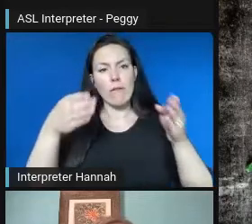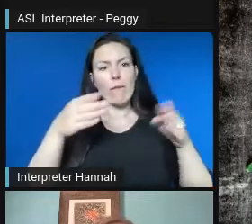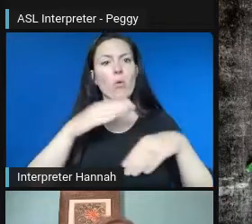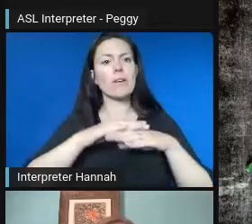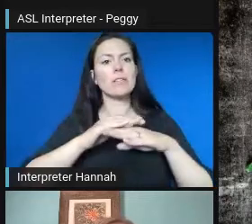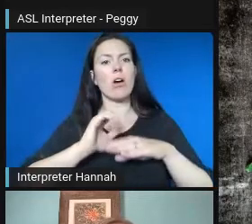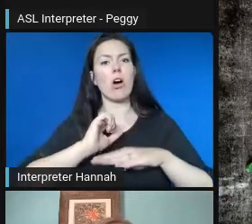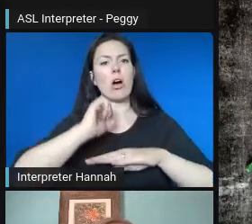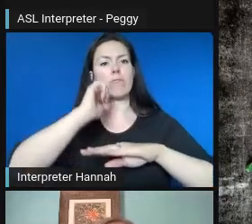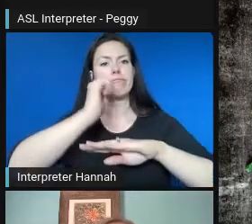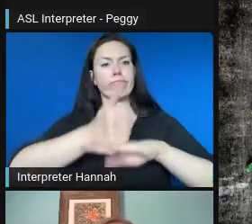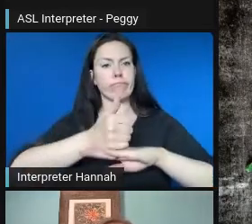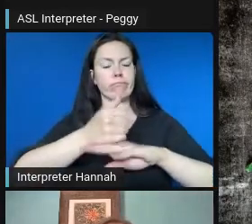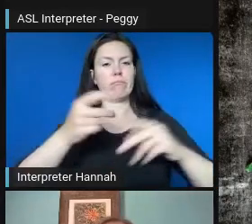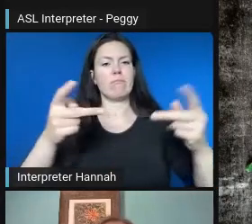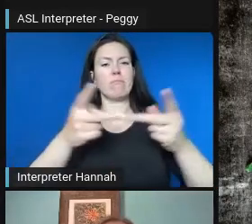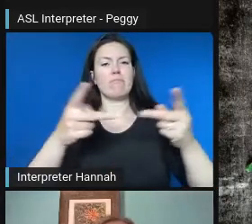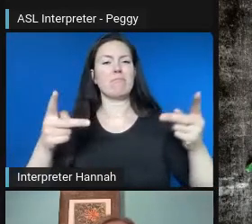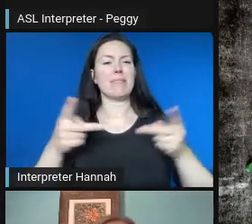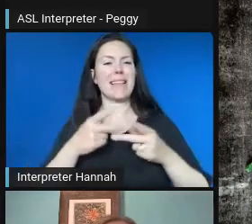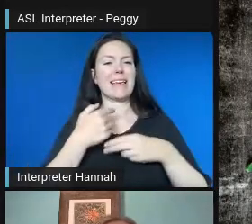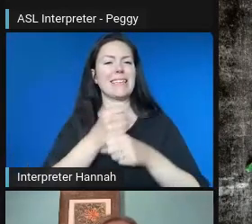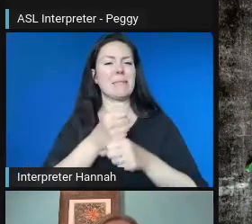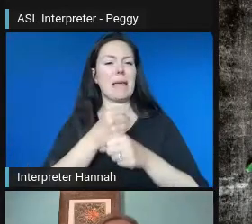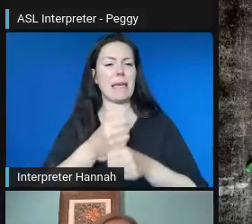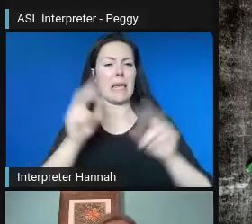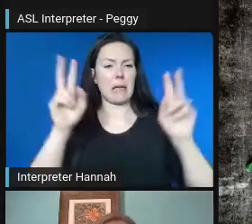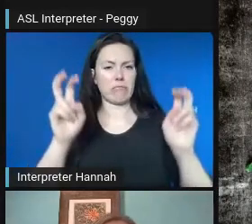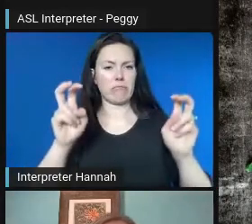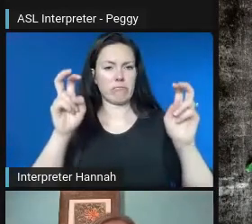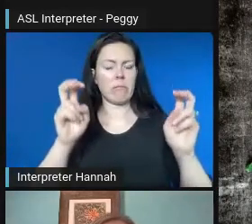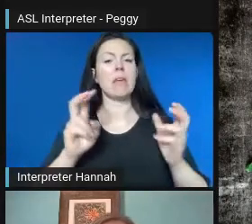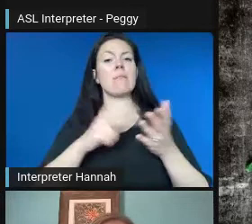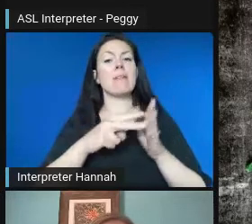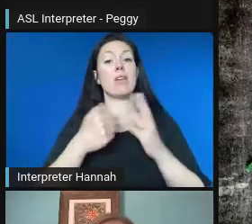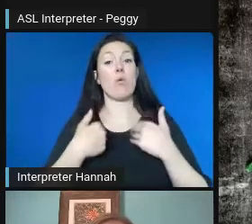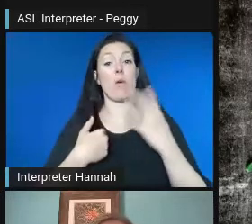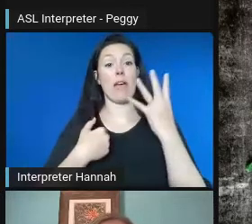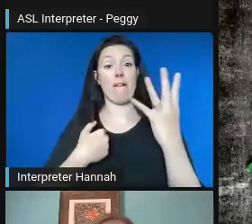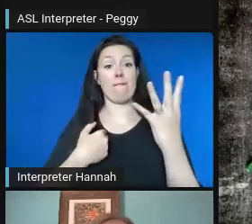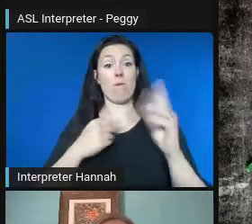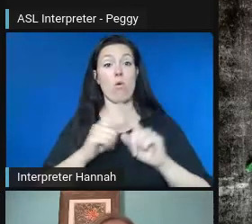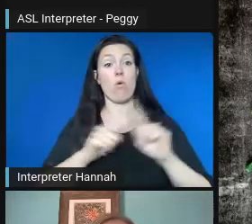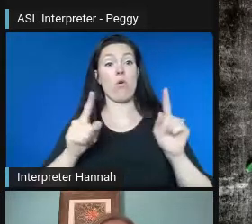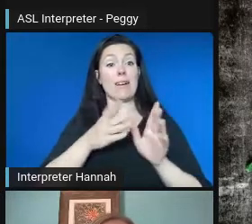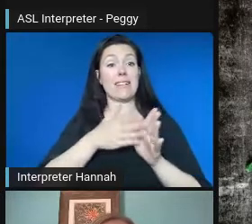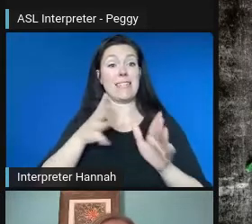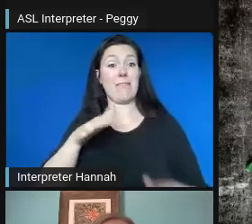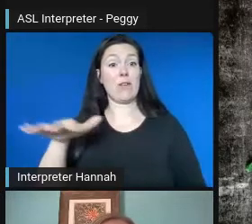where we were working. We have four different neighborhoods. And so we first took her around to kind of